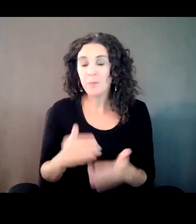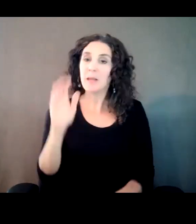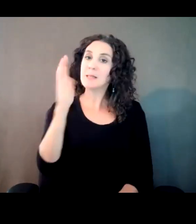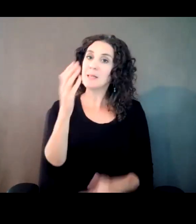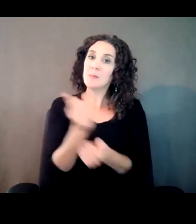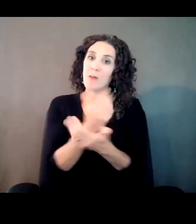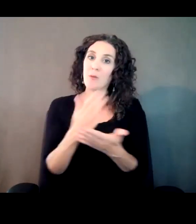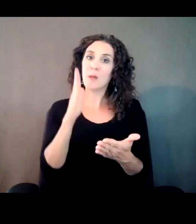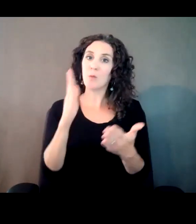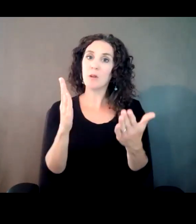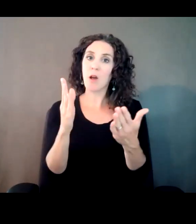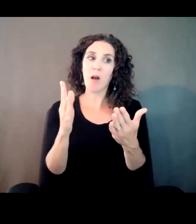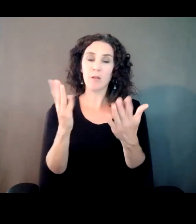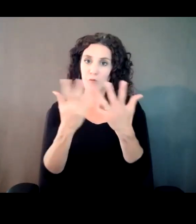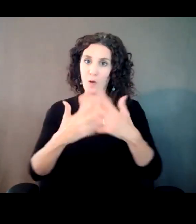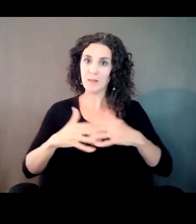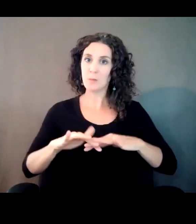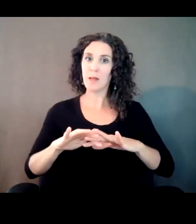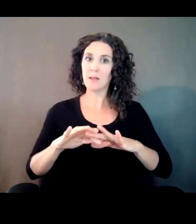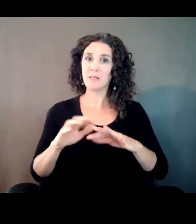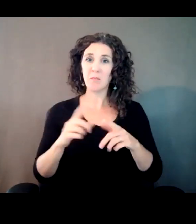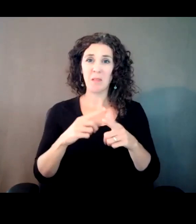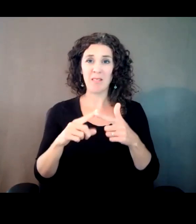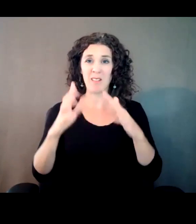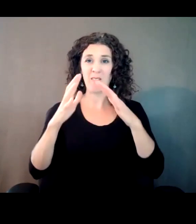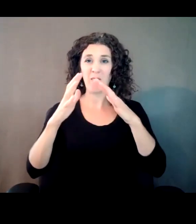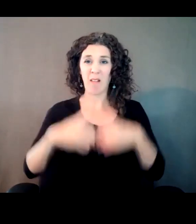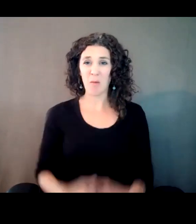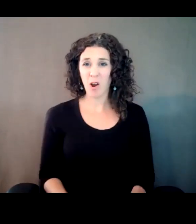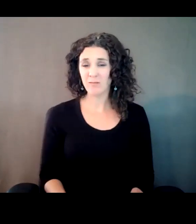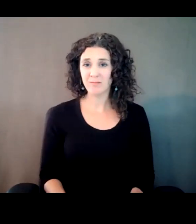fall into place. And then it just all fell apart and it didn't.